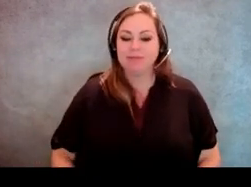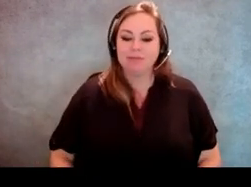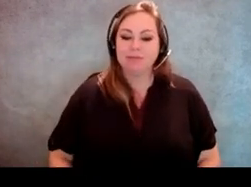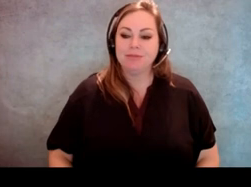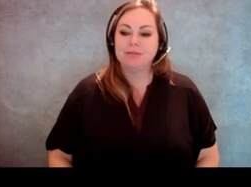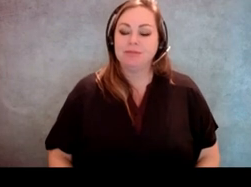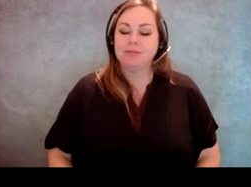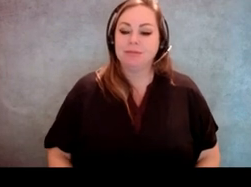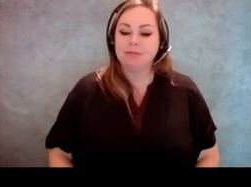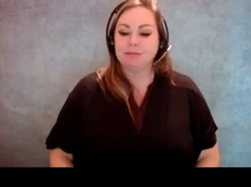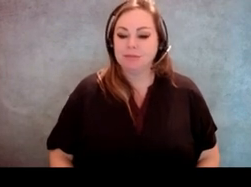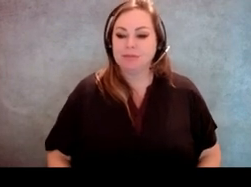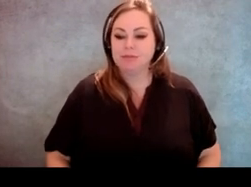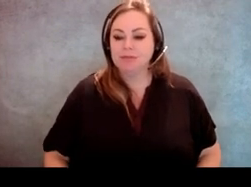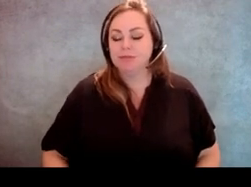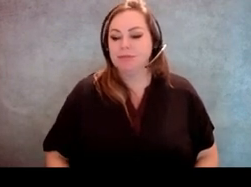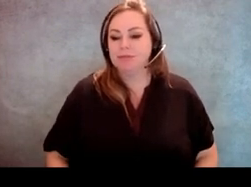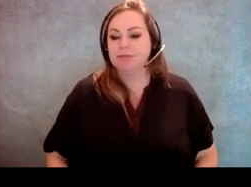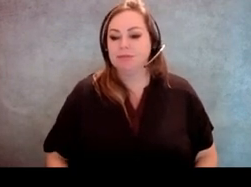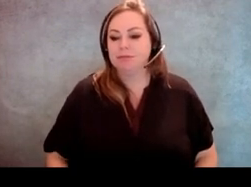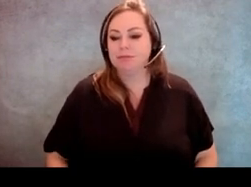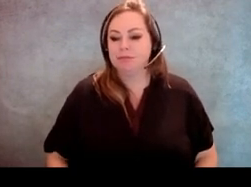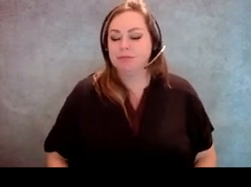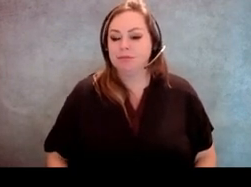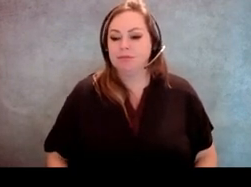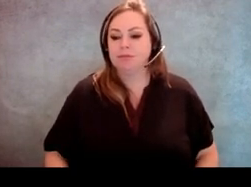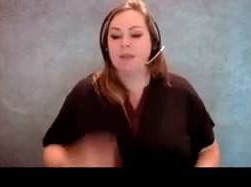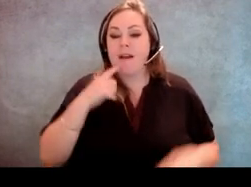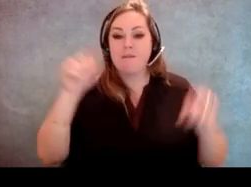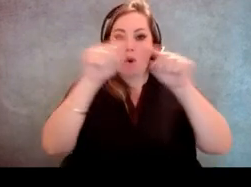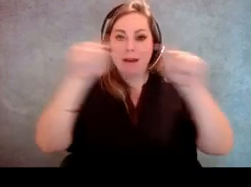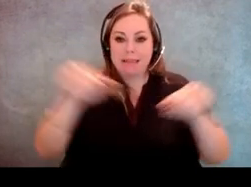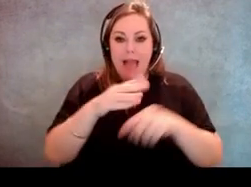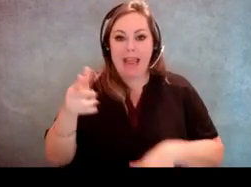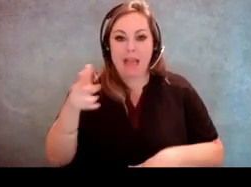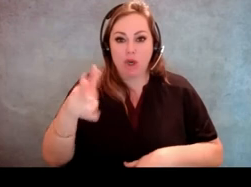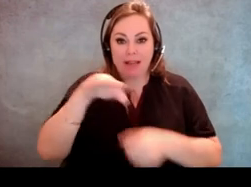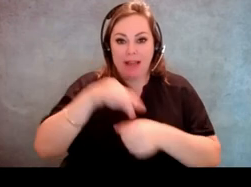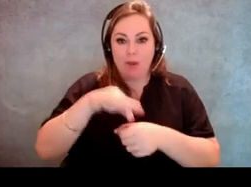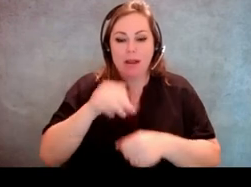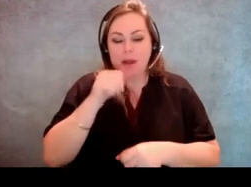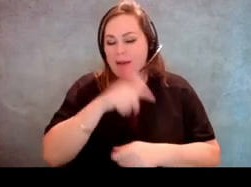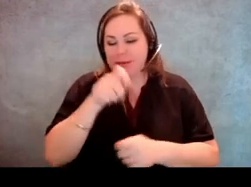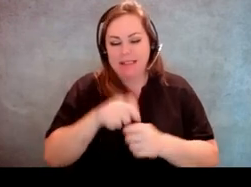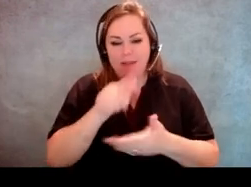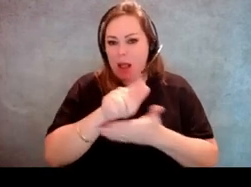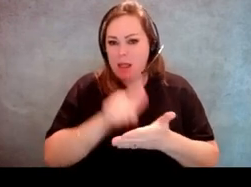[Jeff Miller] And in terms of signage and curbside voting, there is no specific law that requires